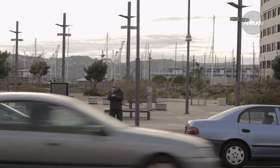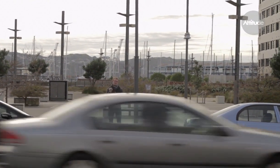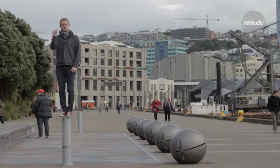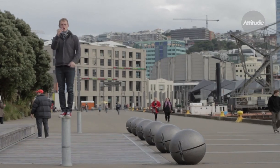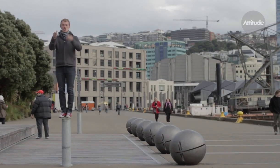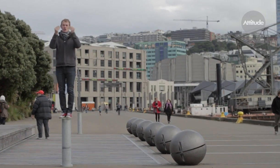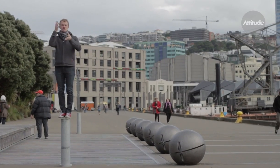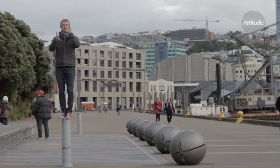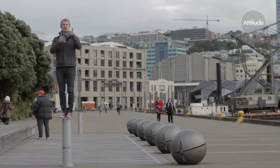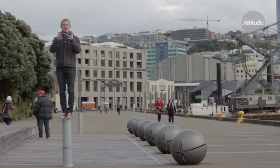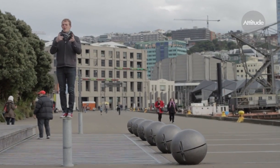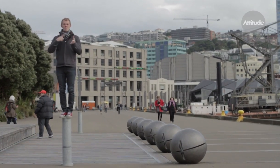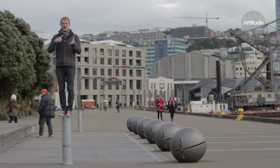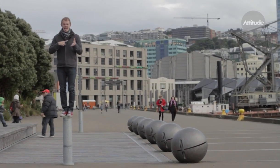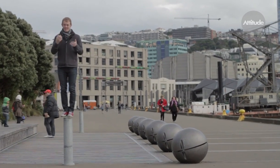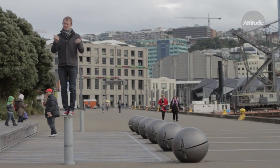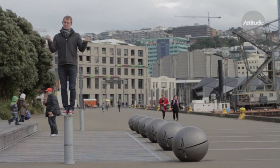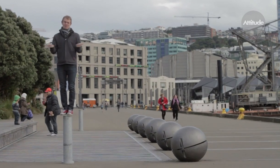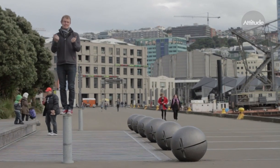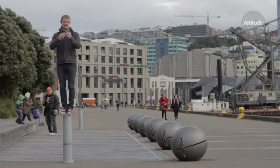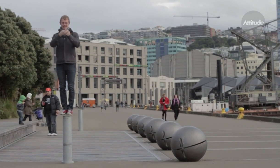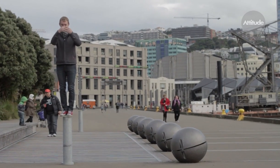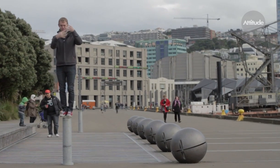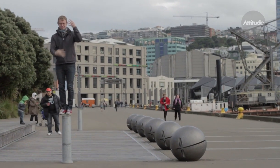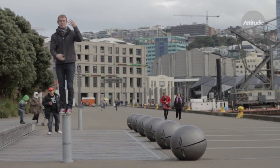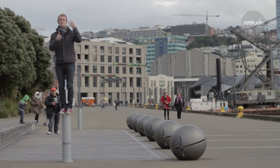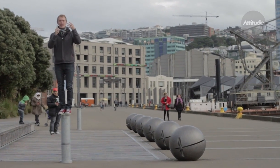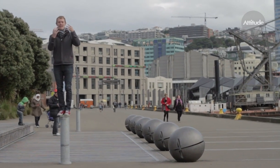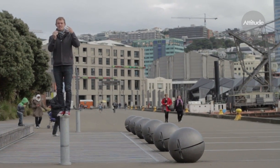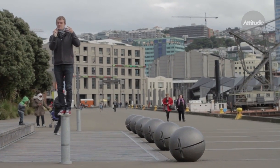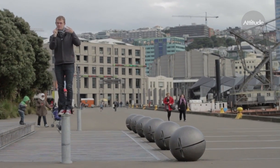There’s many benefits to signing, here are just a few.